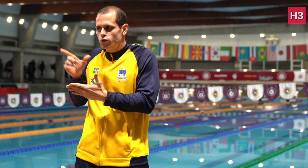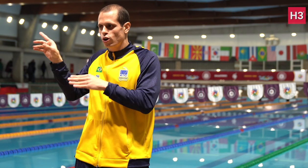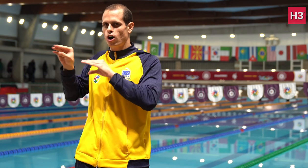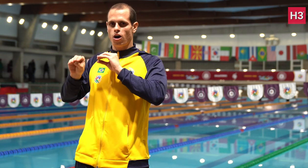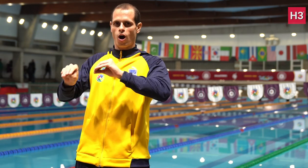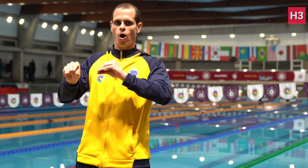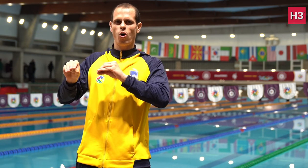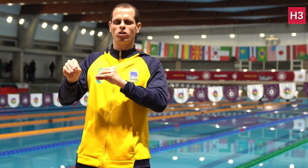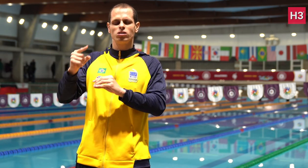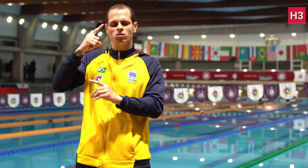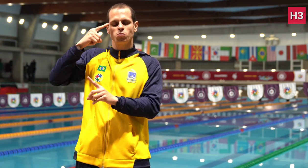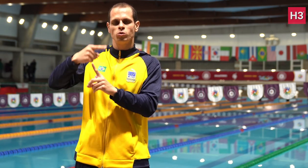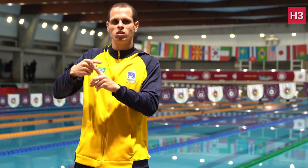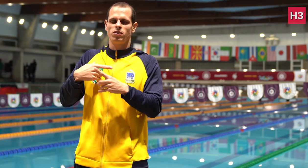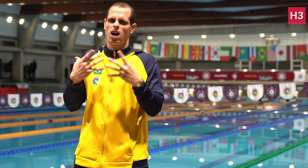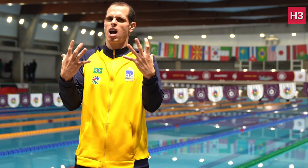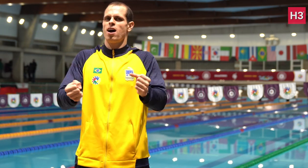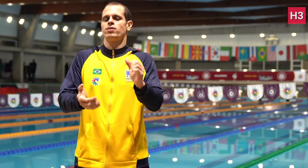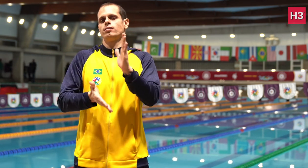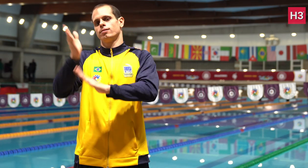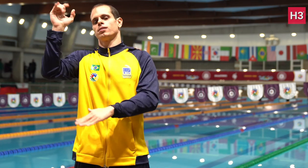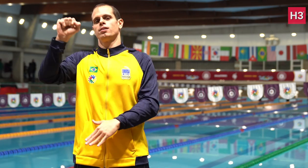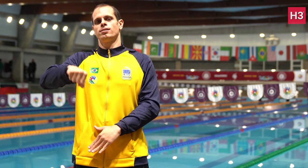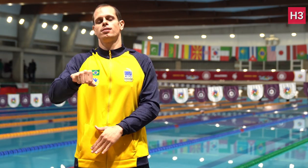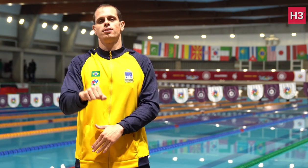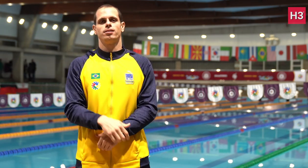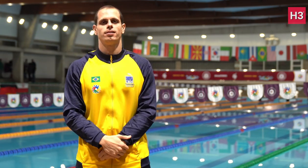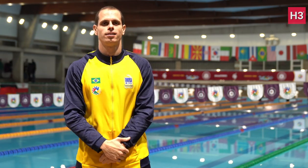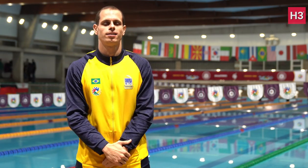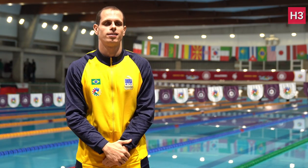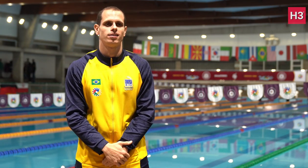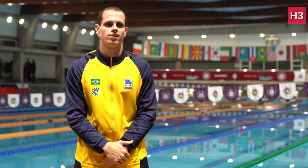I have a whole team of coaches who will support me.